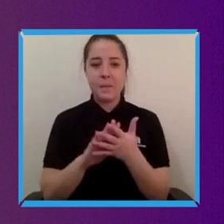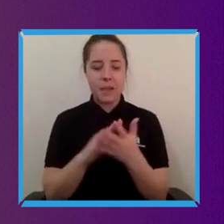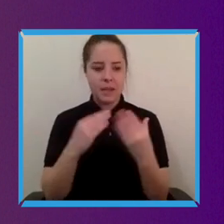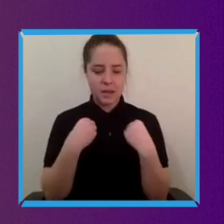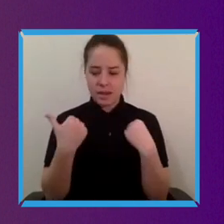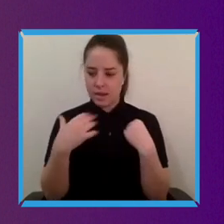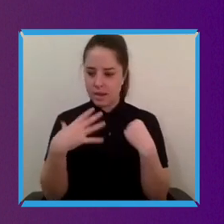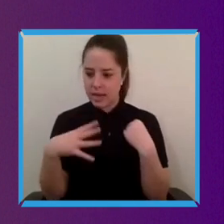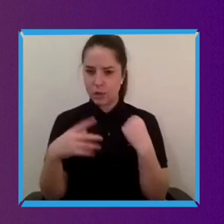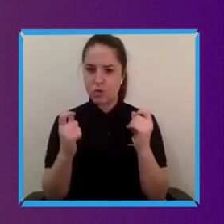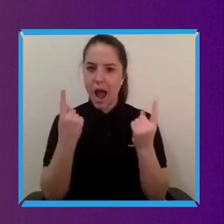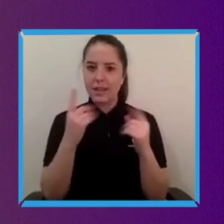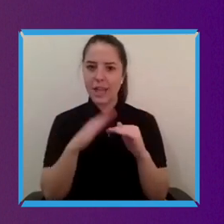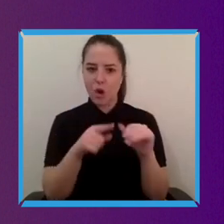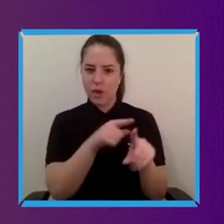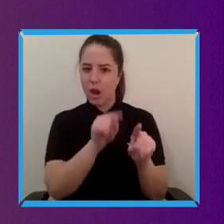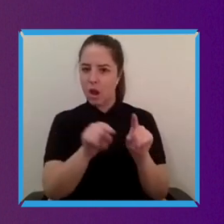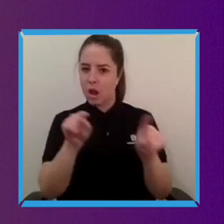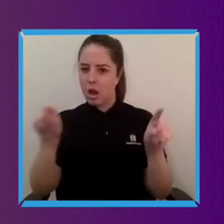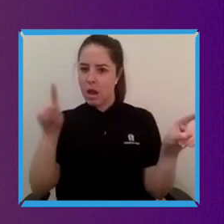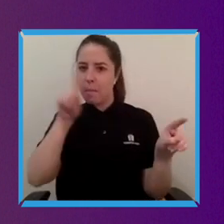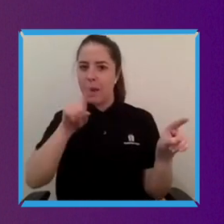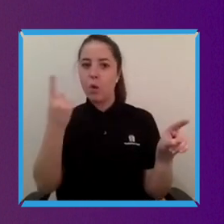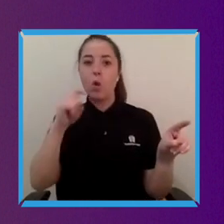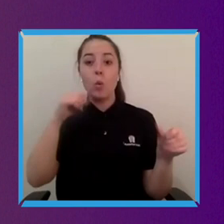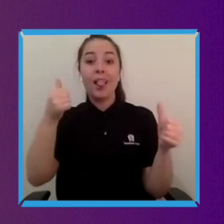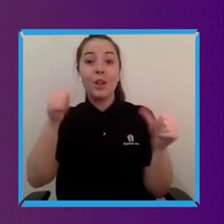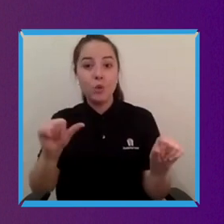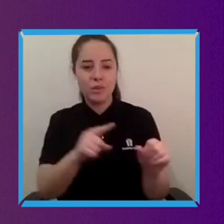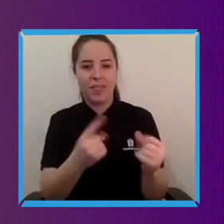and how they want it to live with their lives is really important.